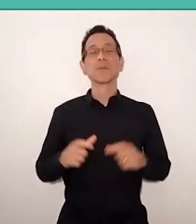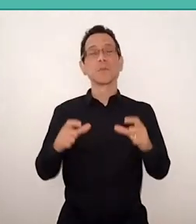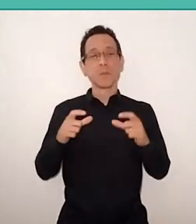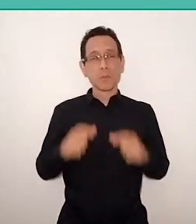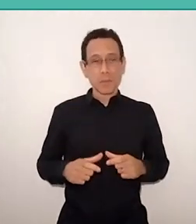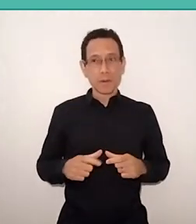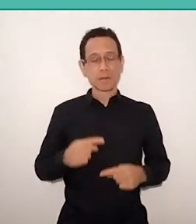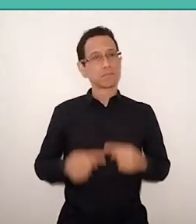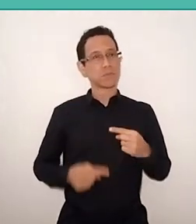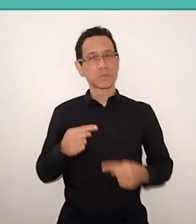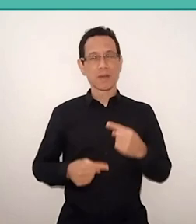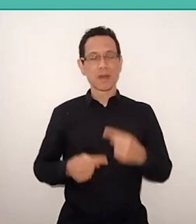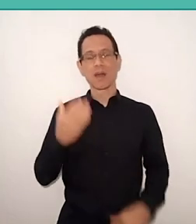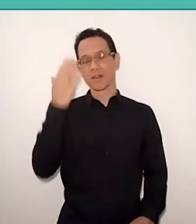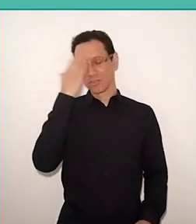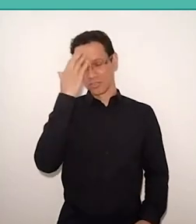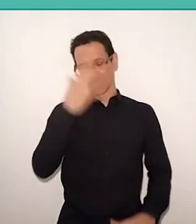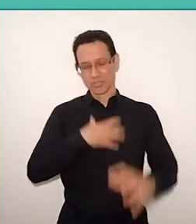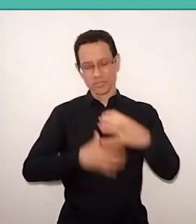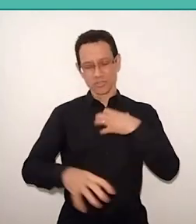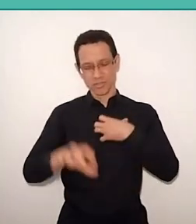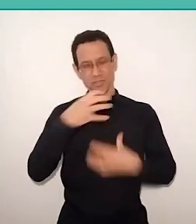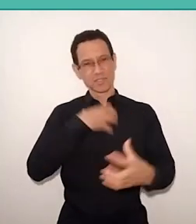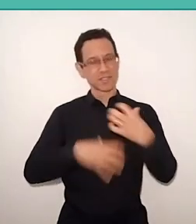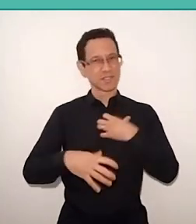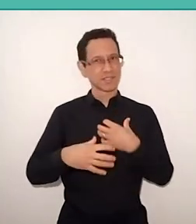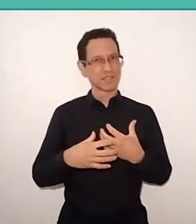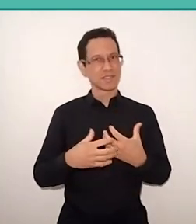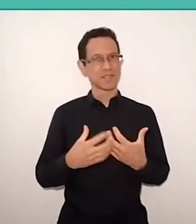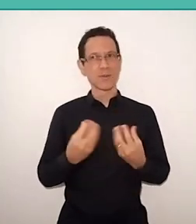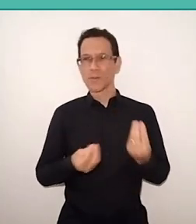from the presence of Paulo Freire, in such a loving way,